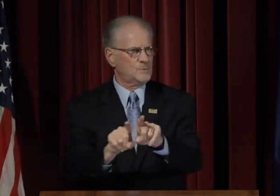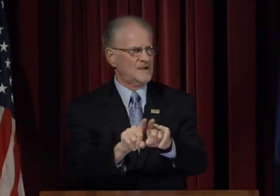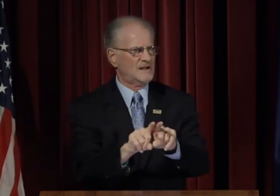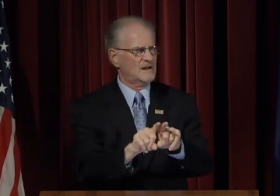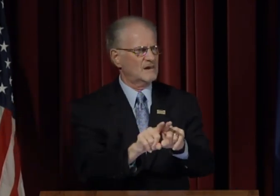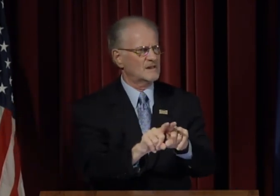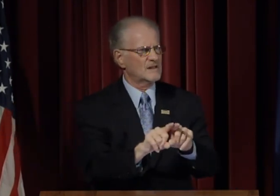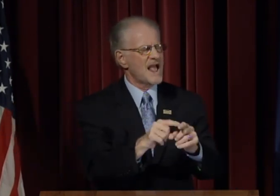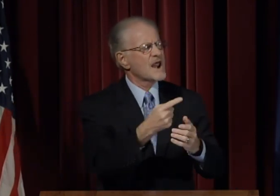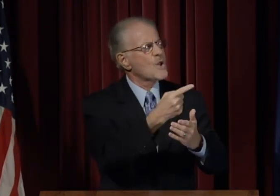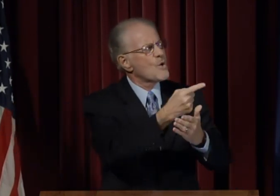And what is that Gallaudet of tomorrow?